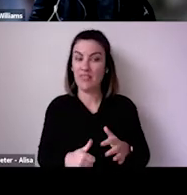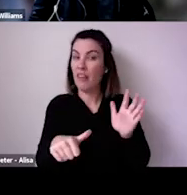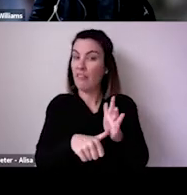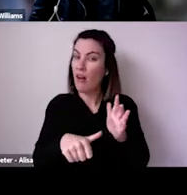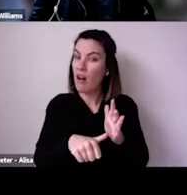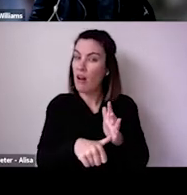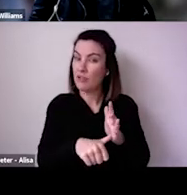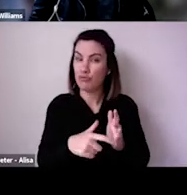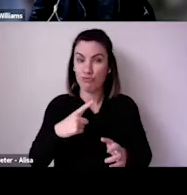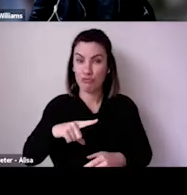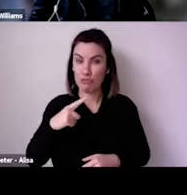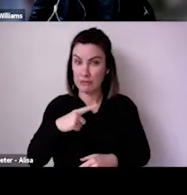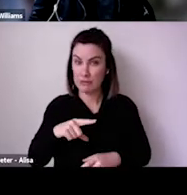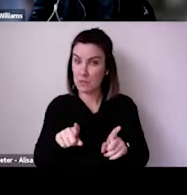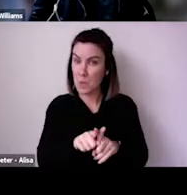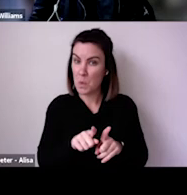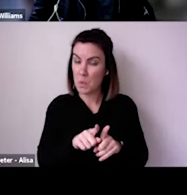We have some big performing arts centres in southern states that tend to be more conservative